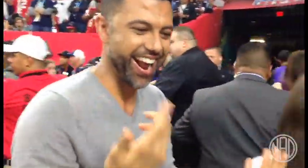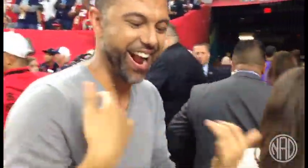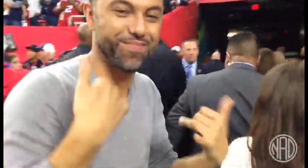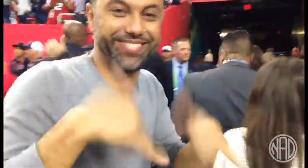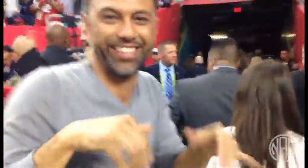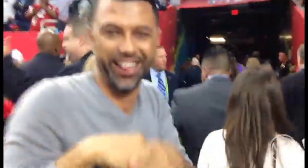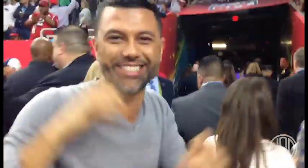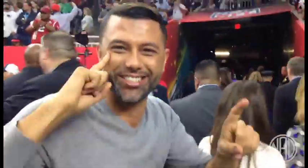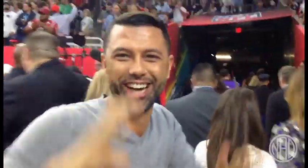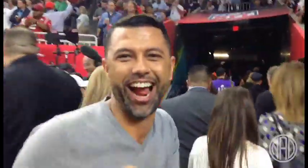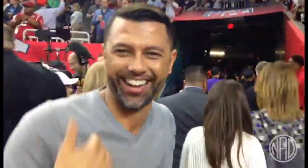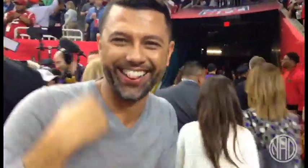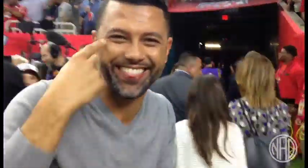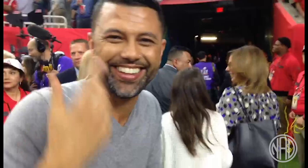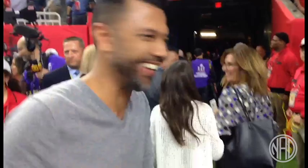I'm still in shock I think!